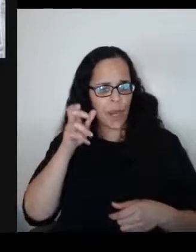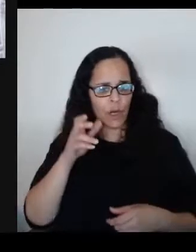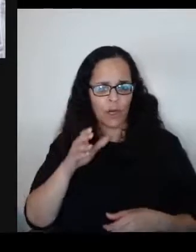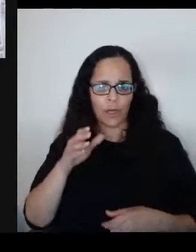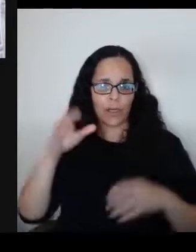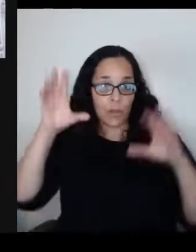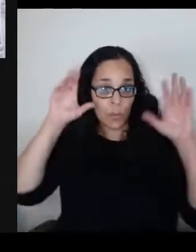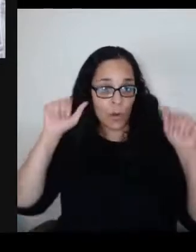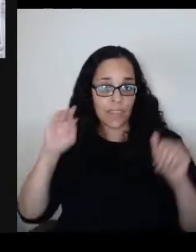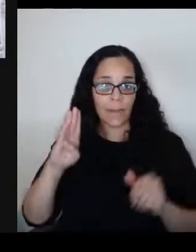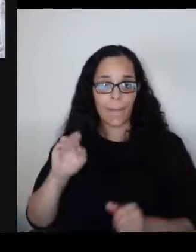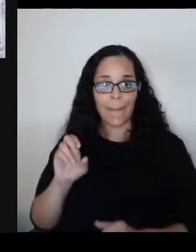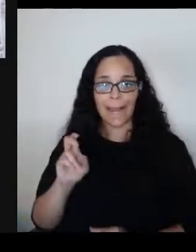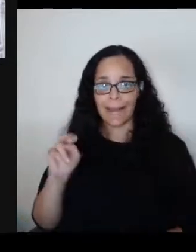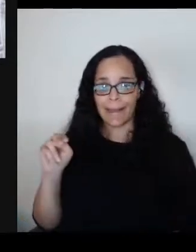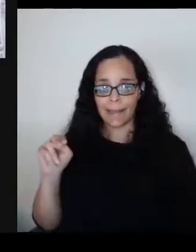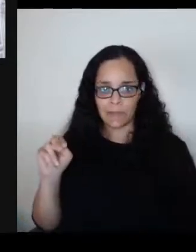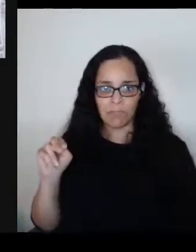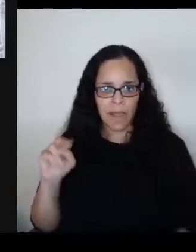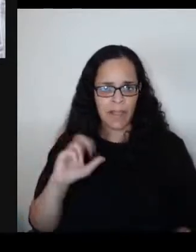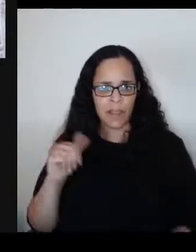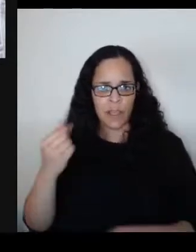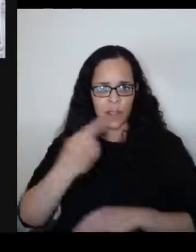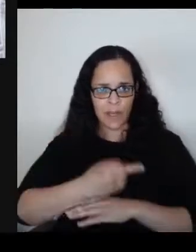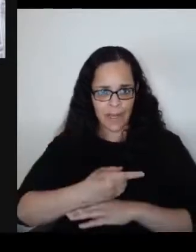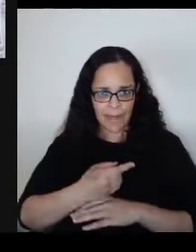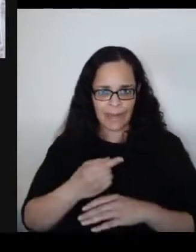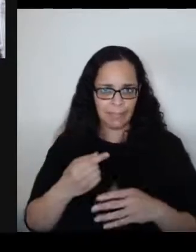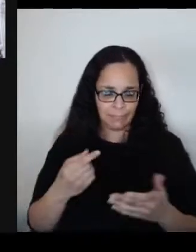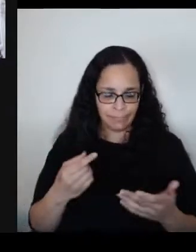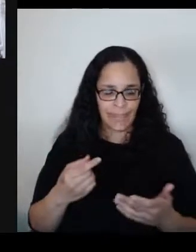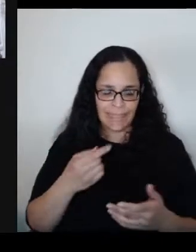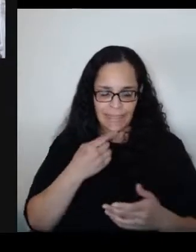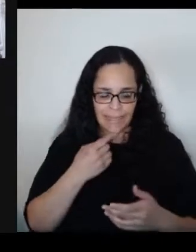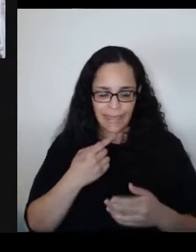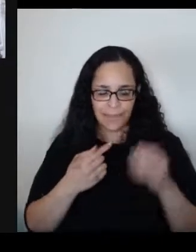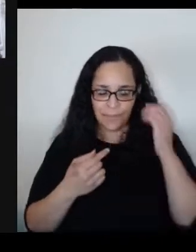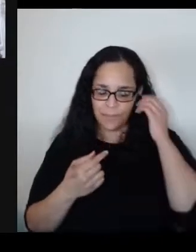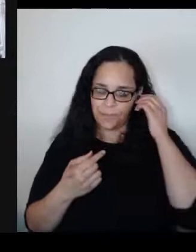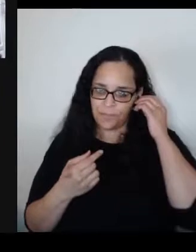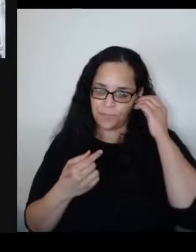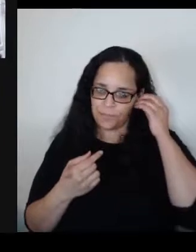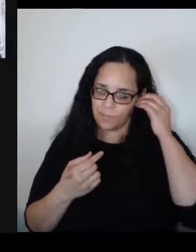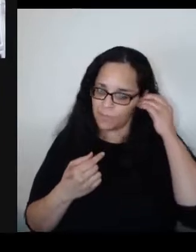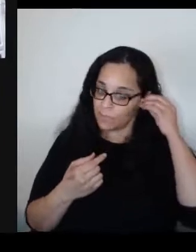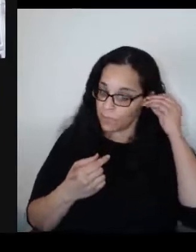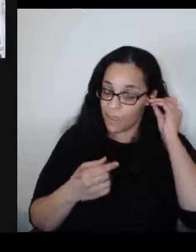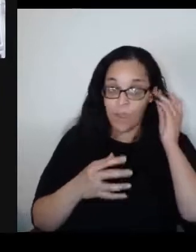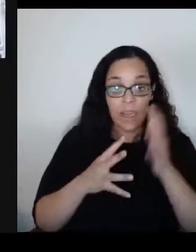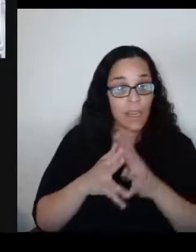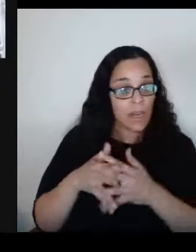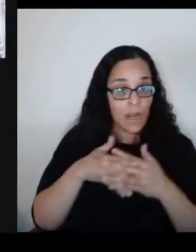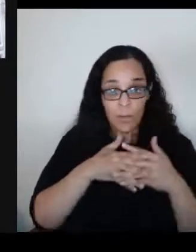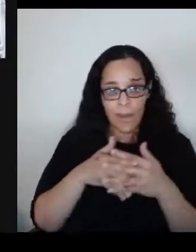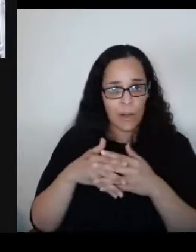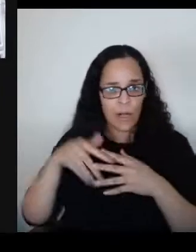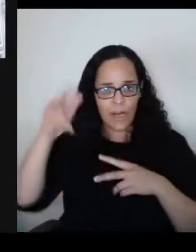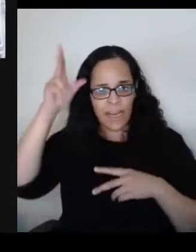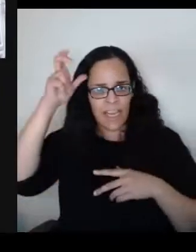I wanna share this quote with you. President Biden said, "In America evil will not win, will not prevail